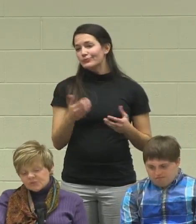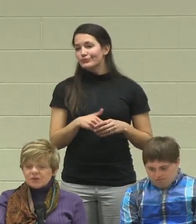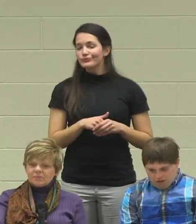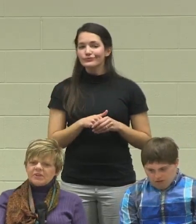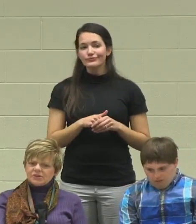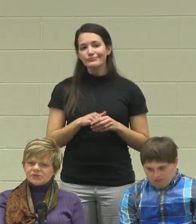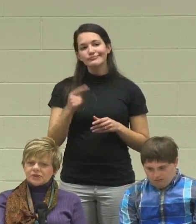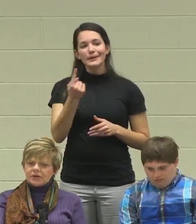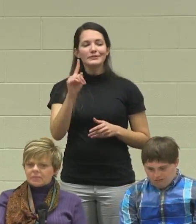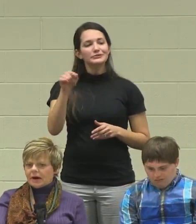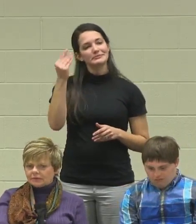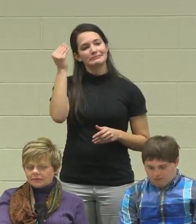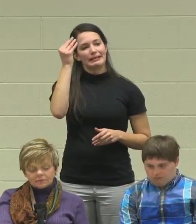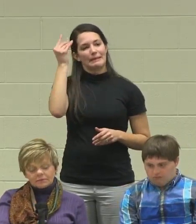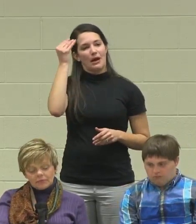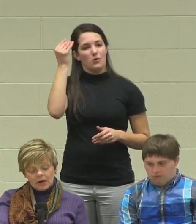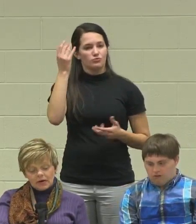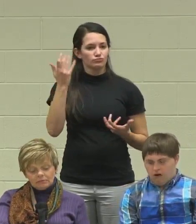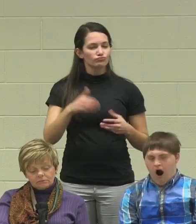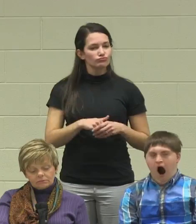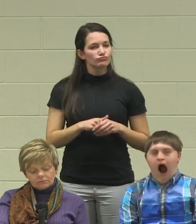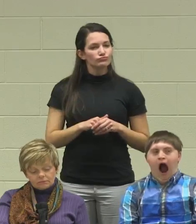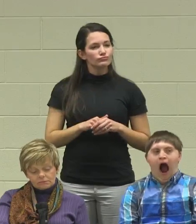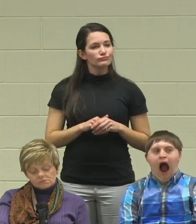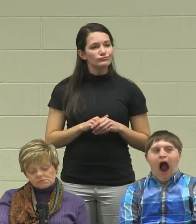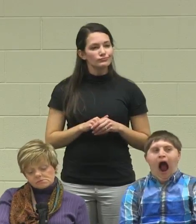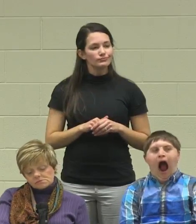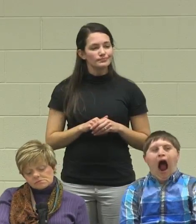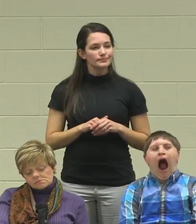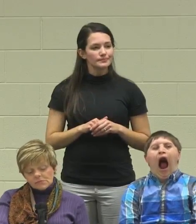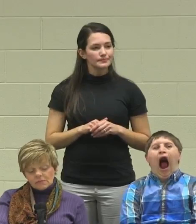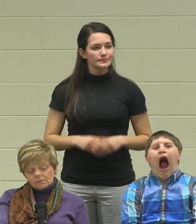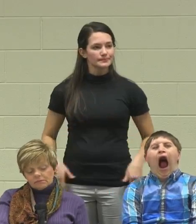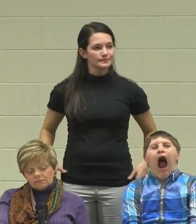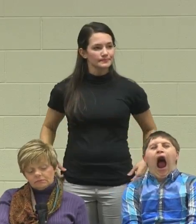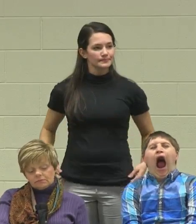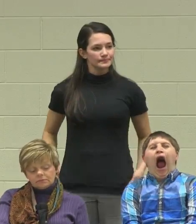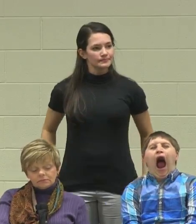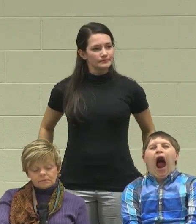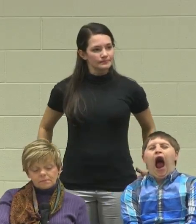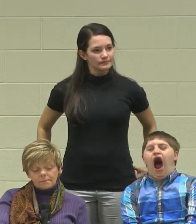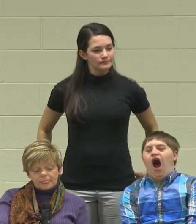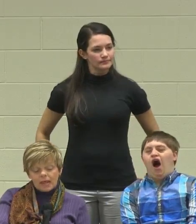Something to just think about.